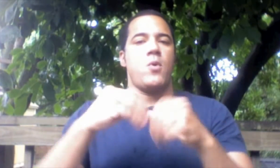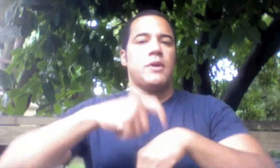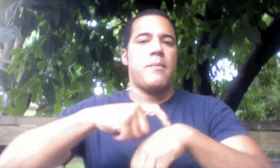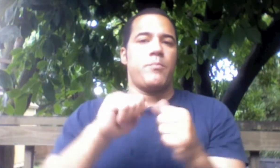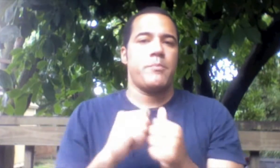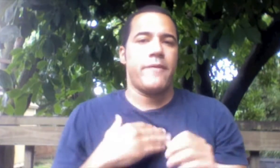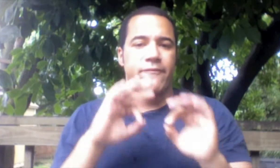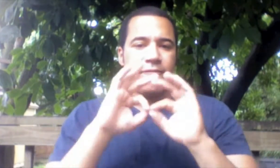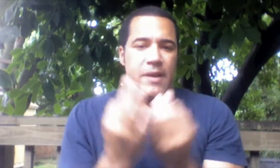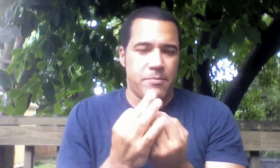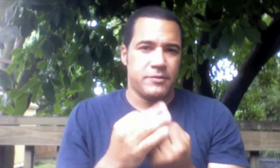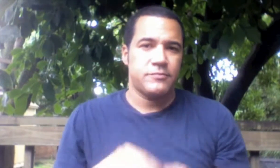2. I want more time with my family